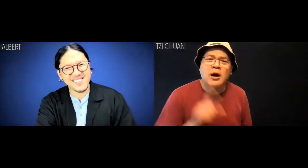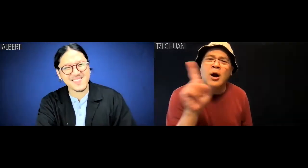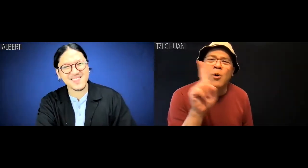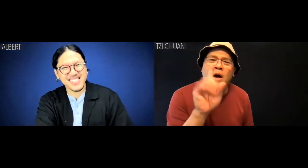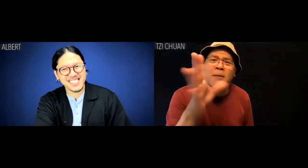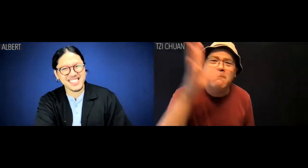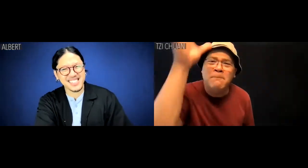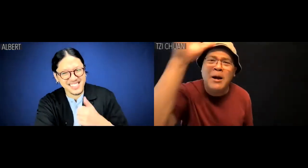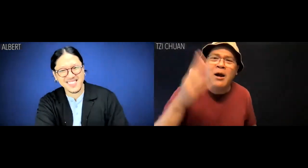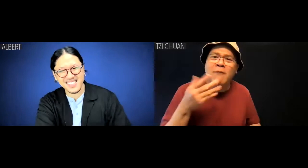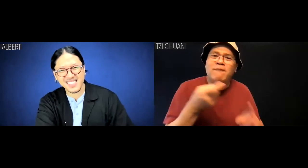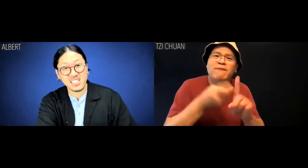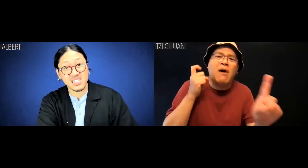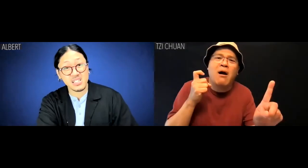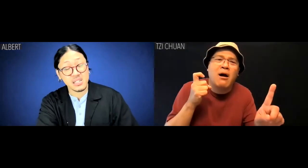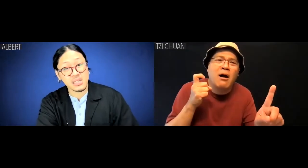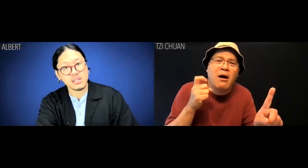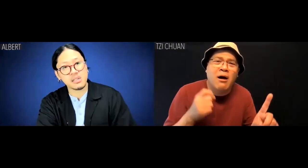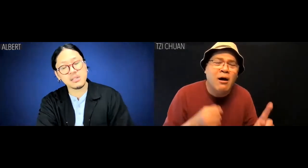Tzi Chuan: Where are your parents from?